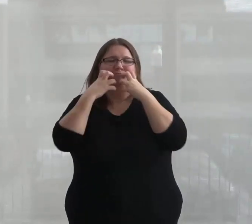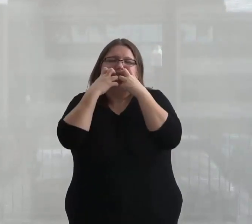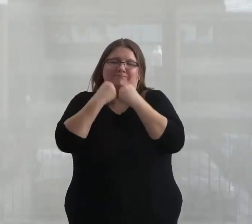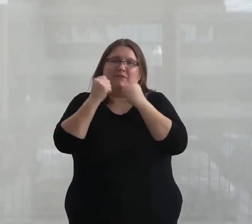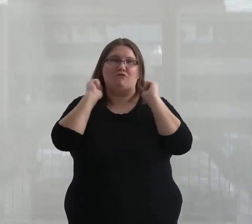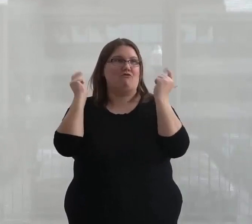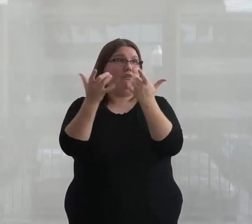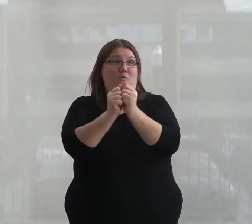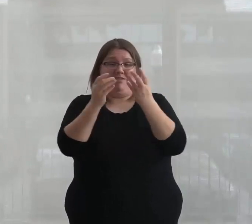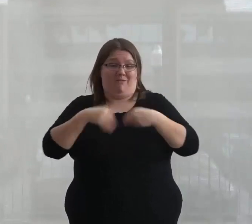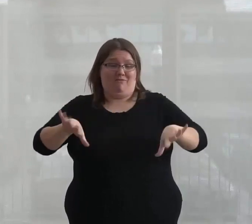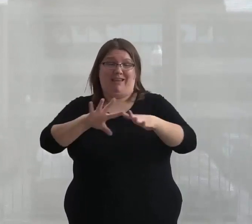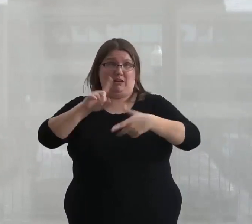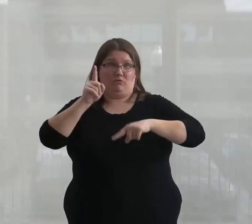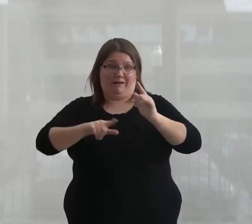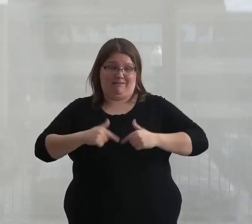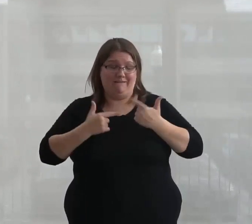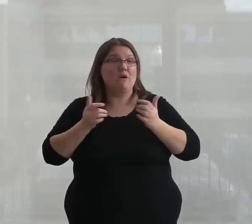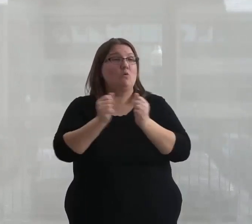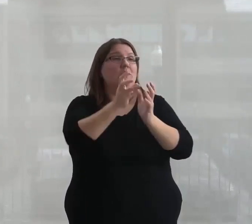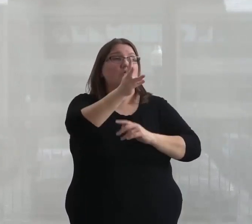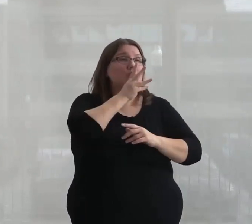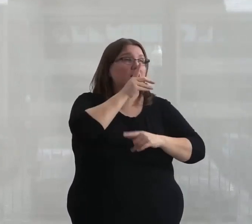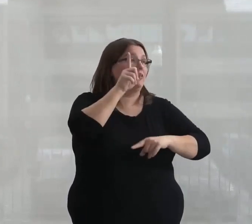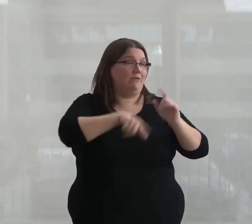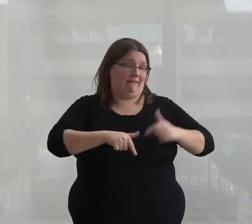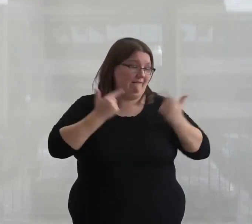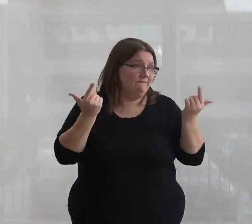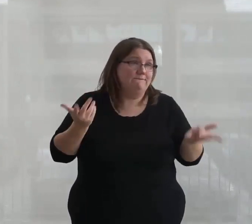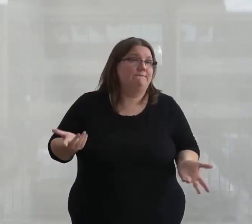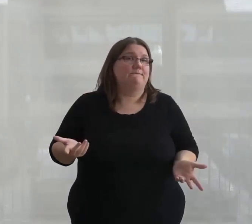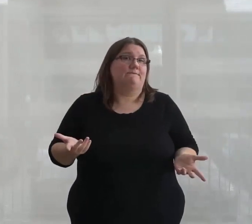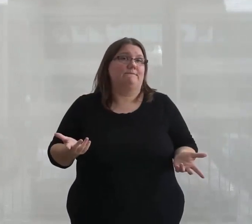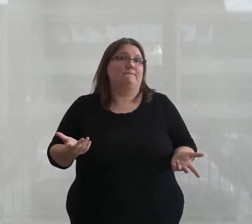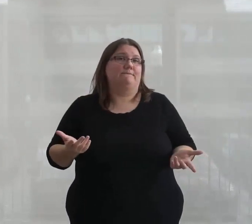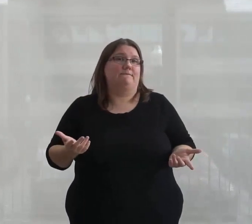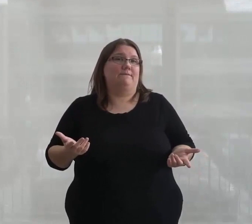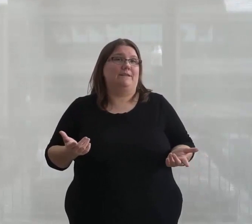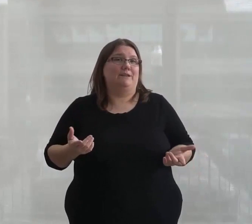Without land, we don't have life. Without water, we do not have life. So it's something that you have to think